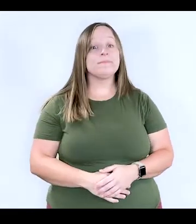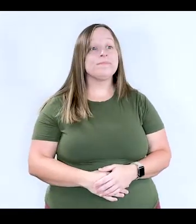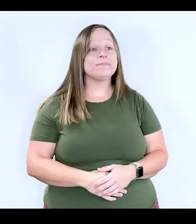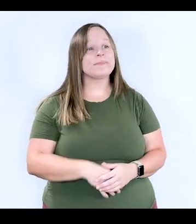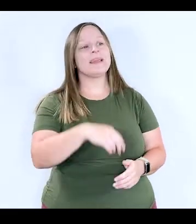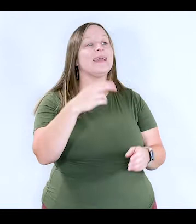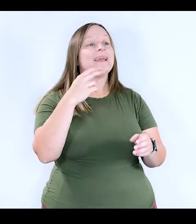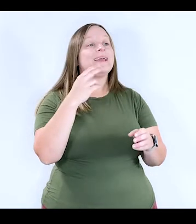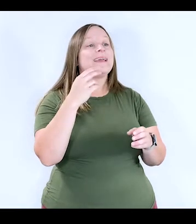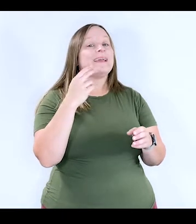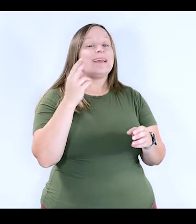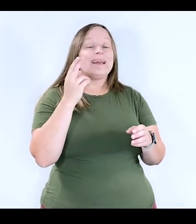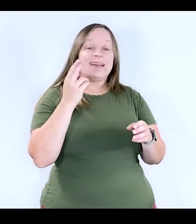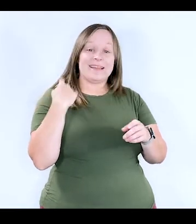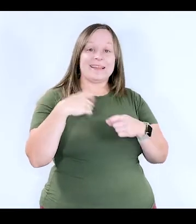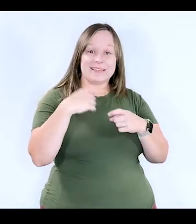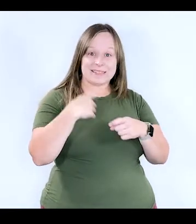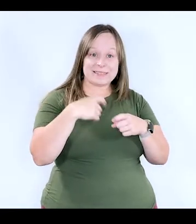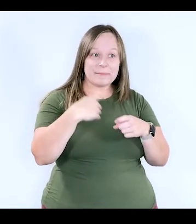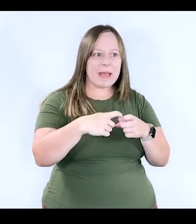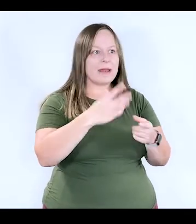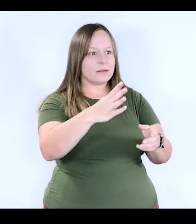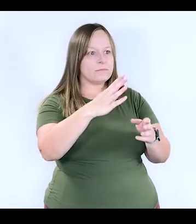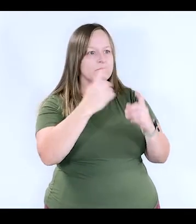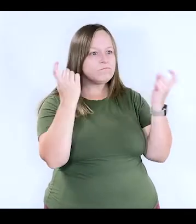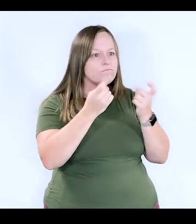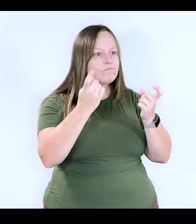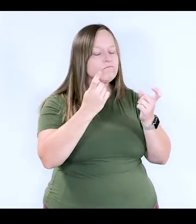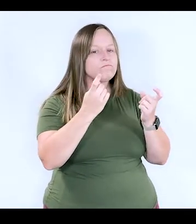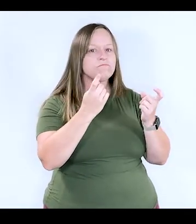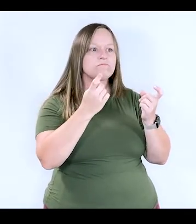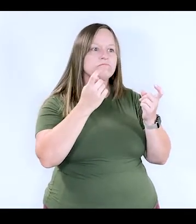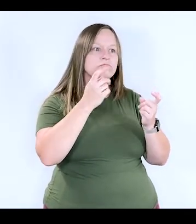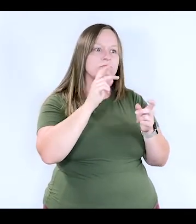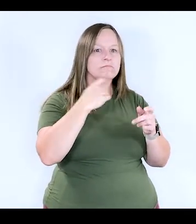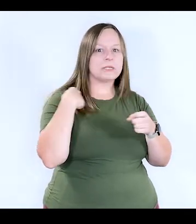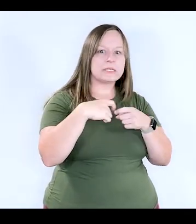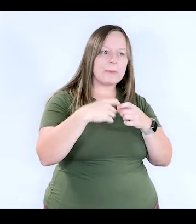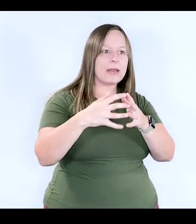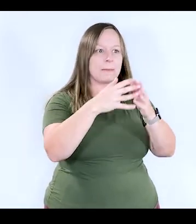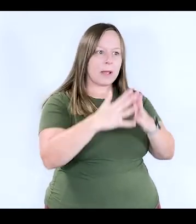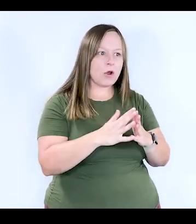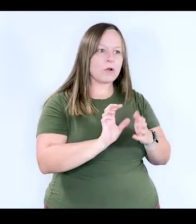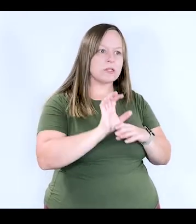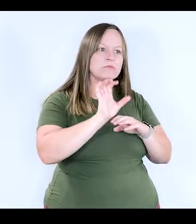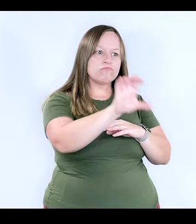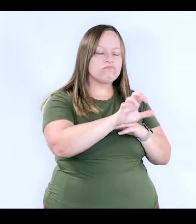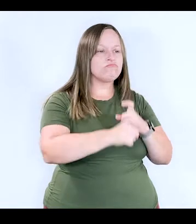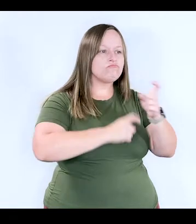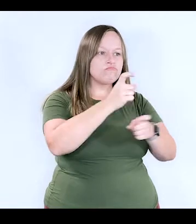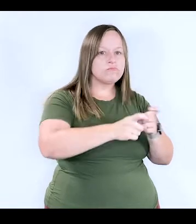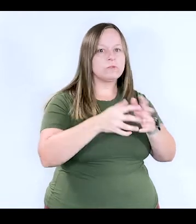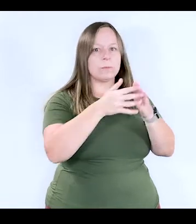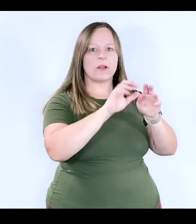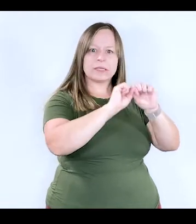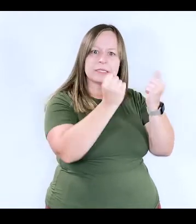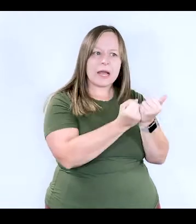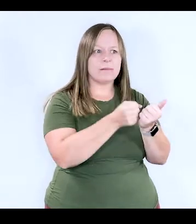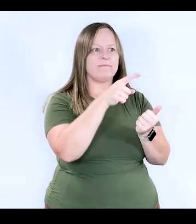Well, Hispanic Heritage Month celebrates and recognizes the contribution Hispanic Americans have made to the American society.